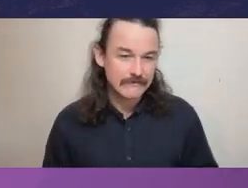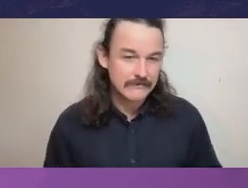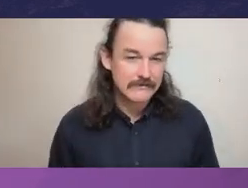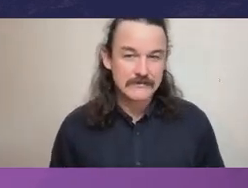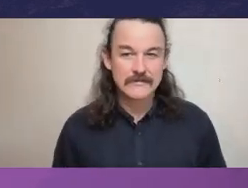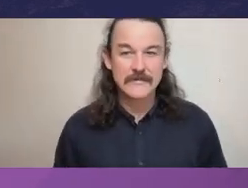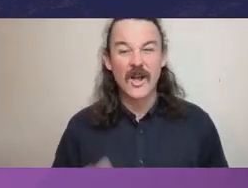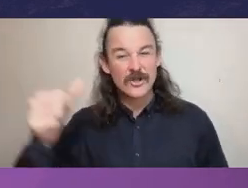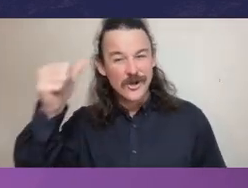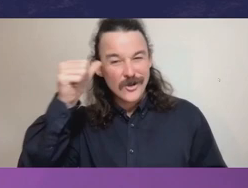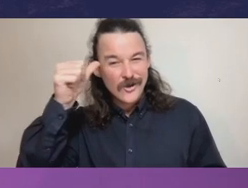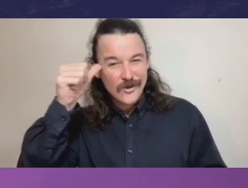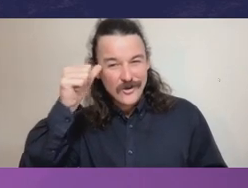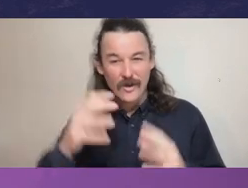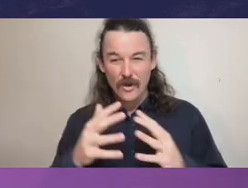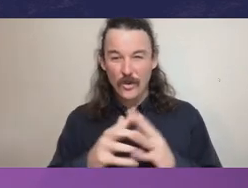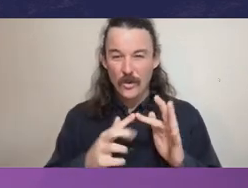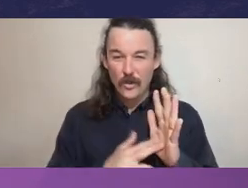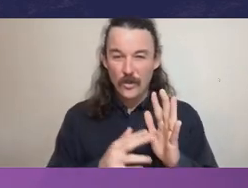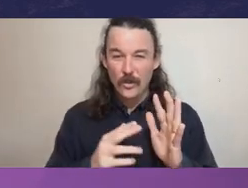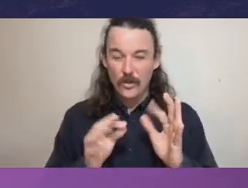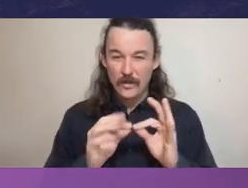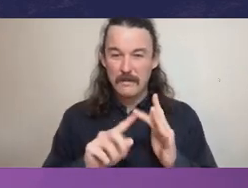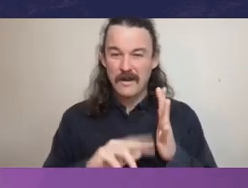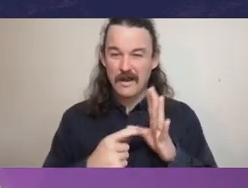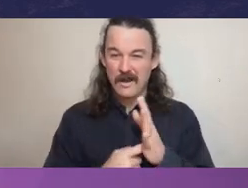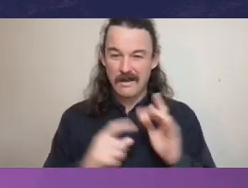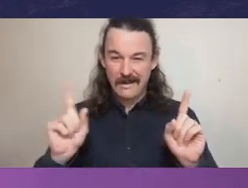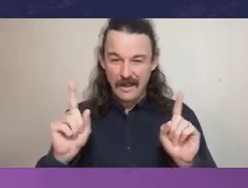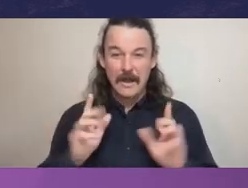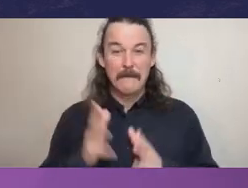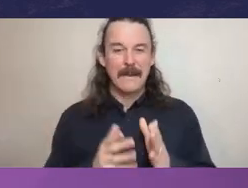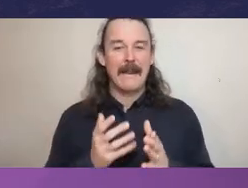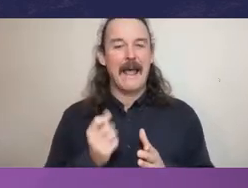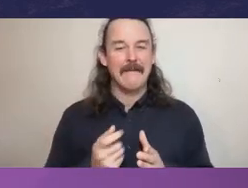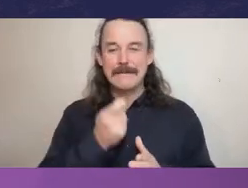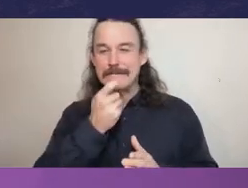the caretaker period may be a constraint on some of the conversation that we have today.